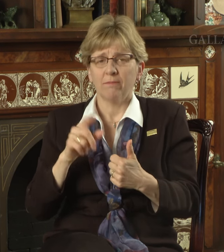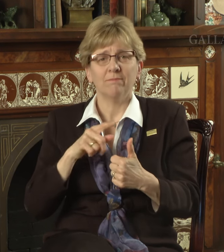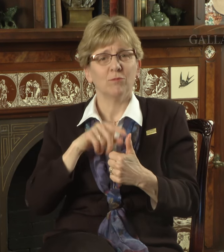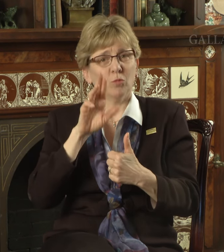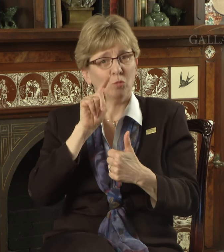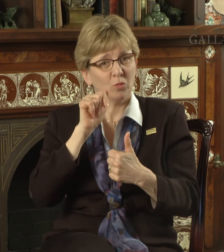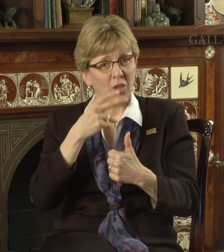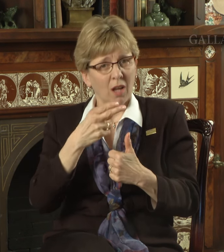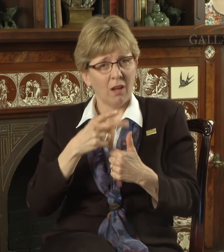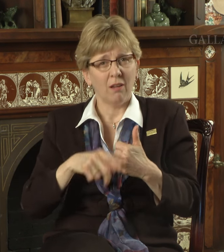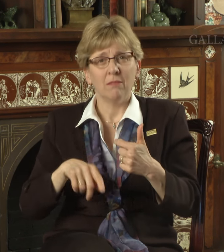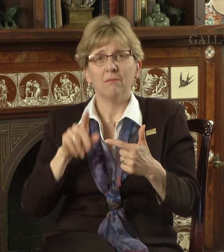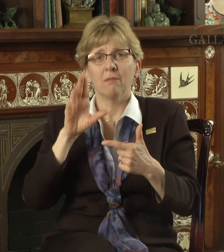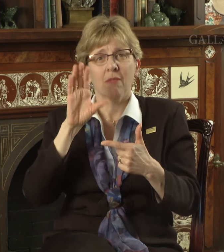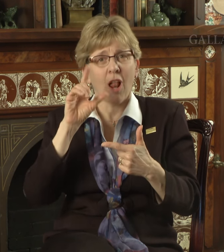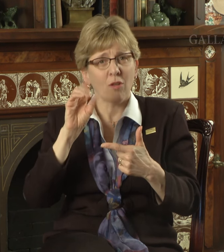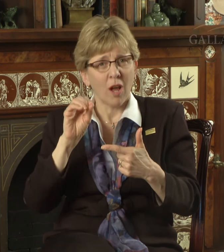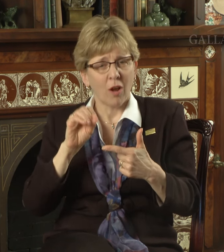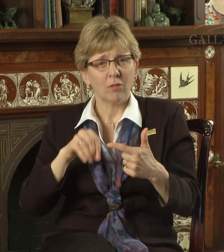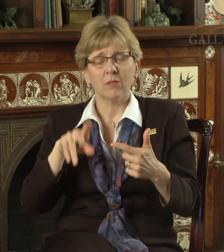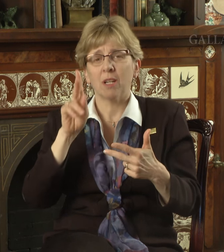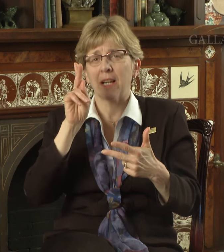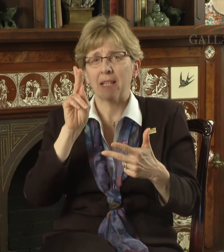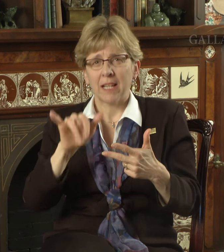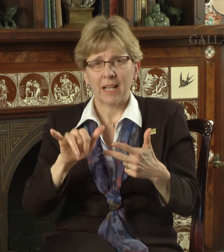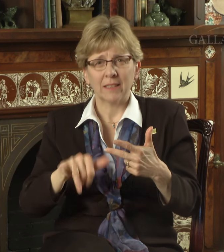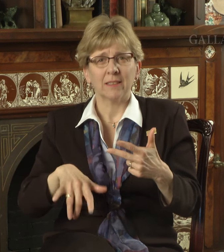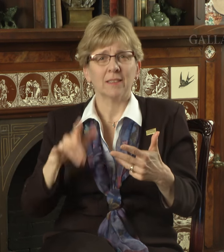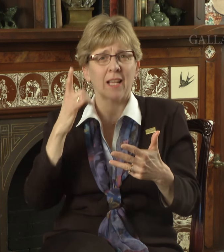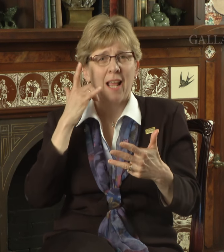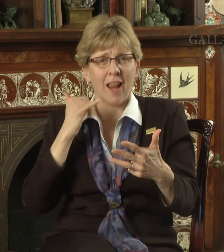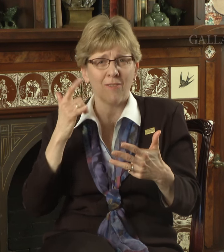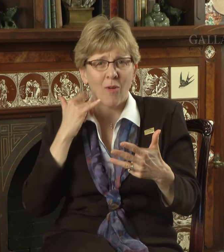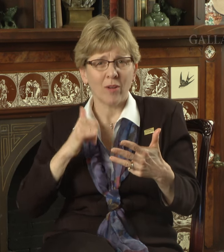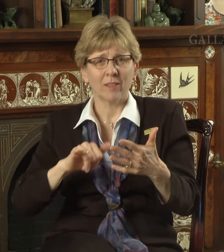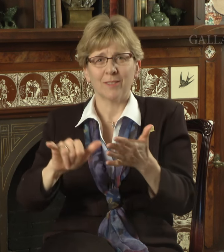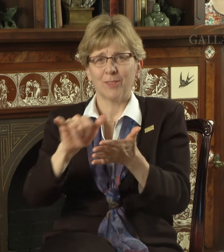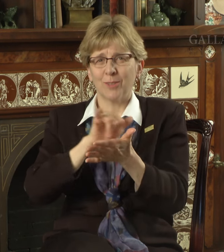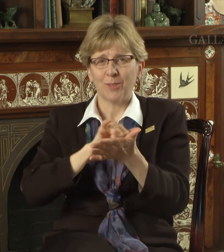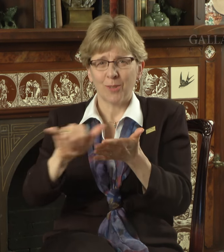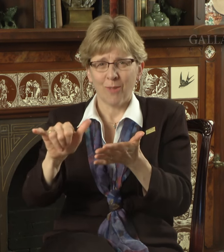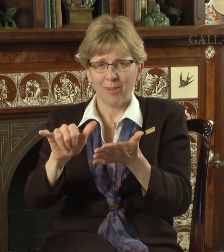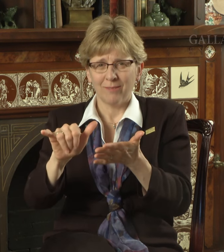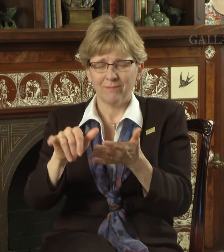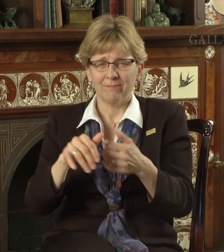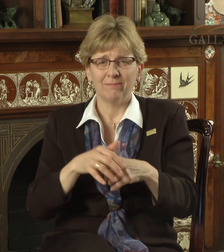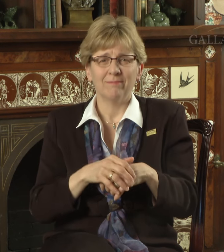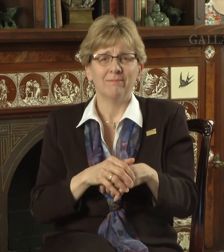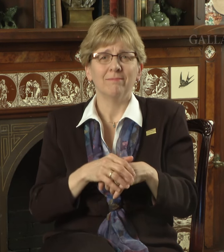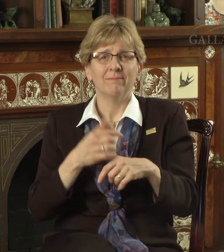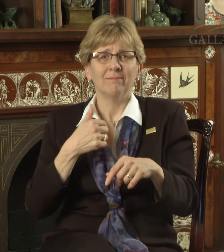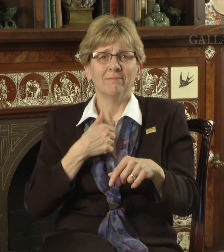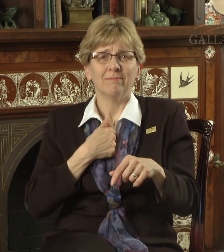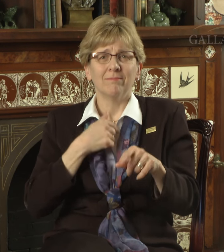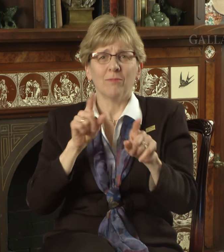in Utah, Colorado, Kentucky, California, and New York.